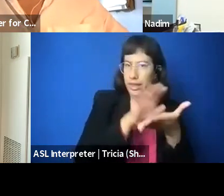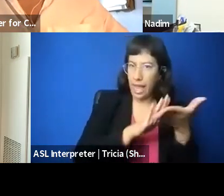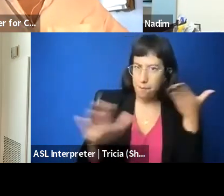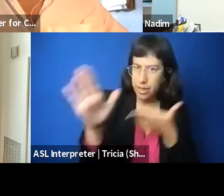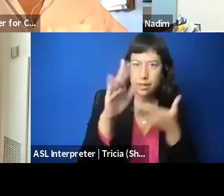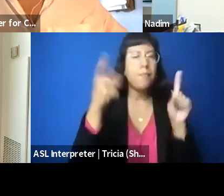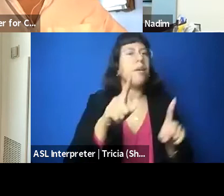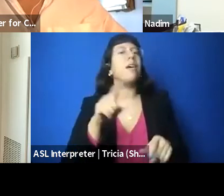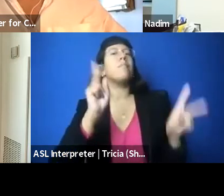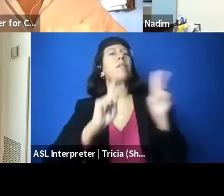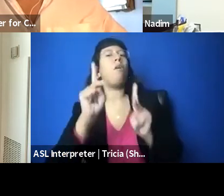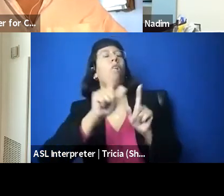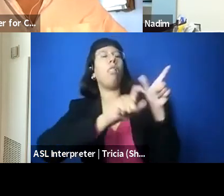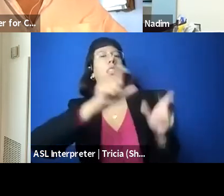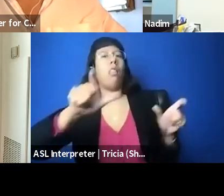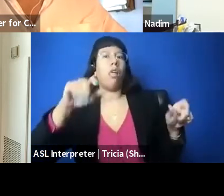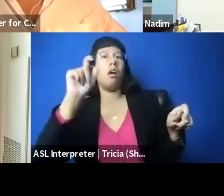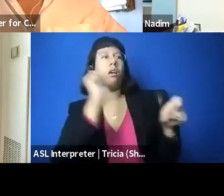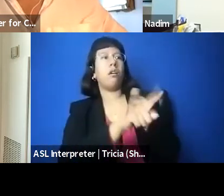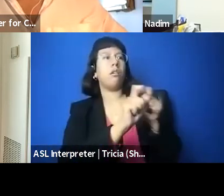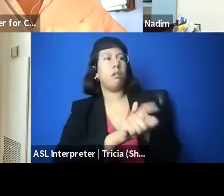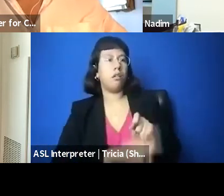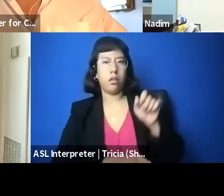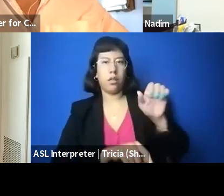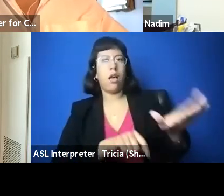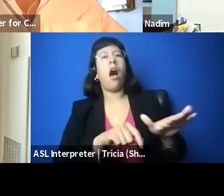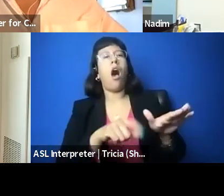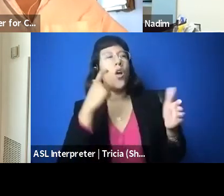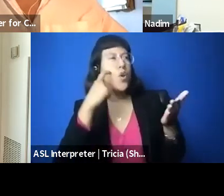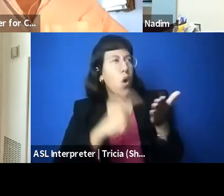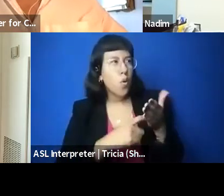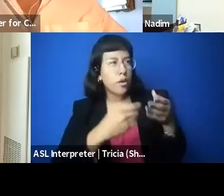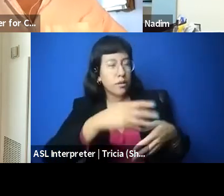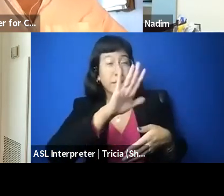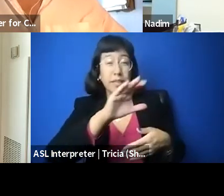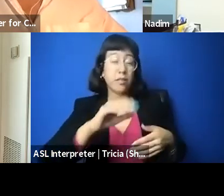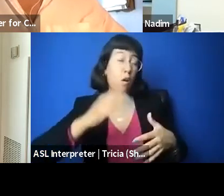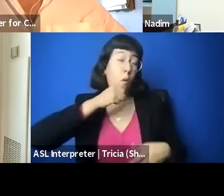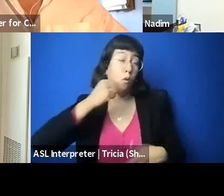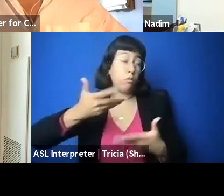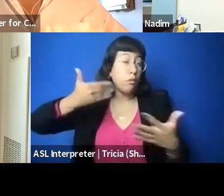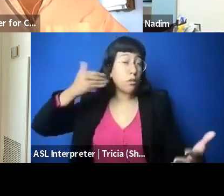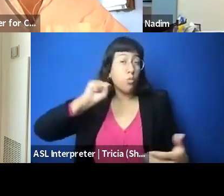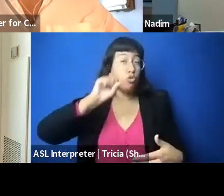where he cursed Israel's occupation when he was a child, and other statements that he made as a child, and he lived in Palestine,